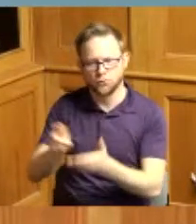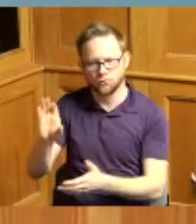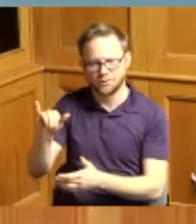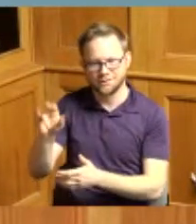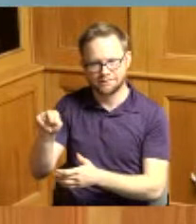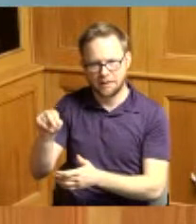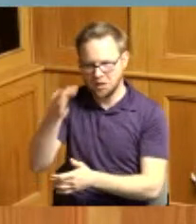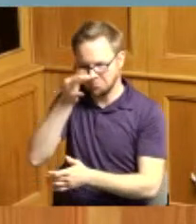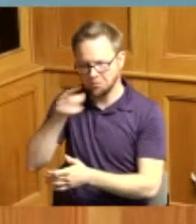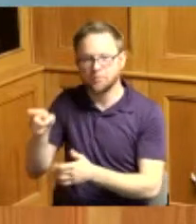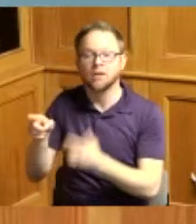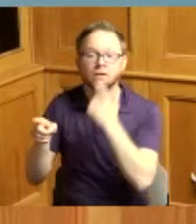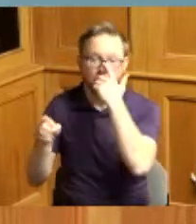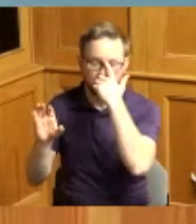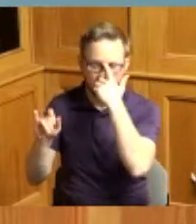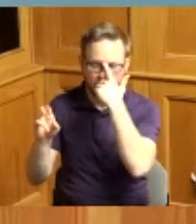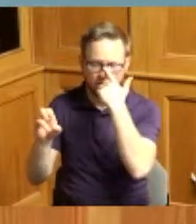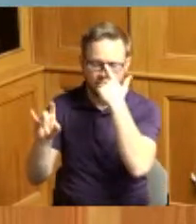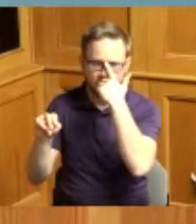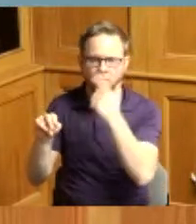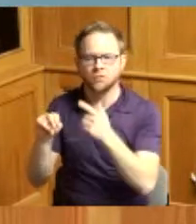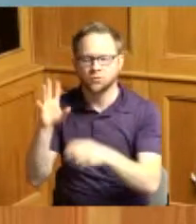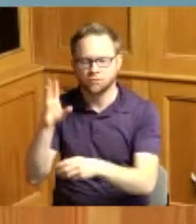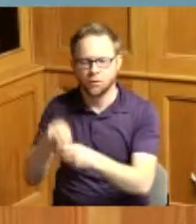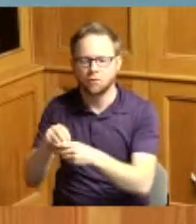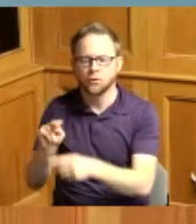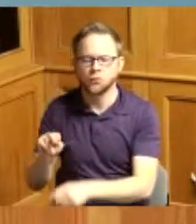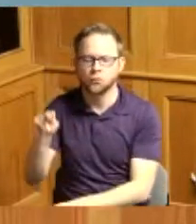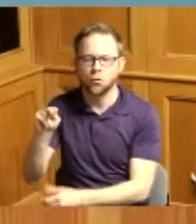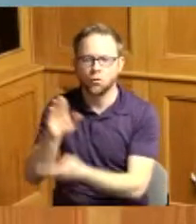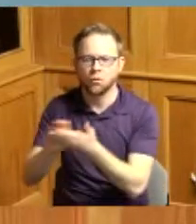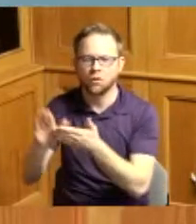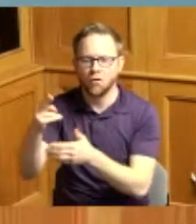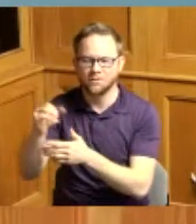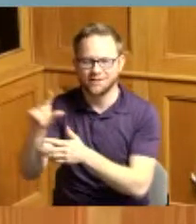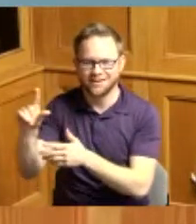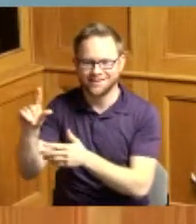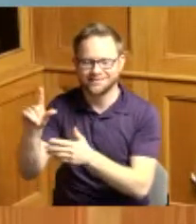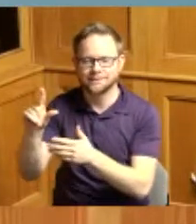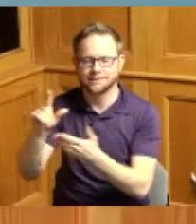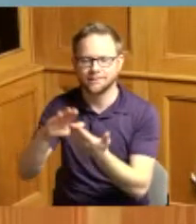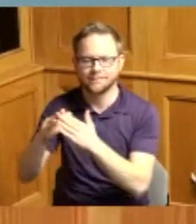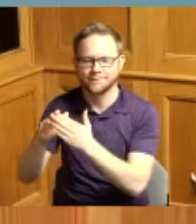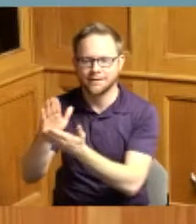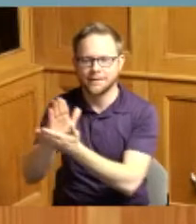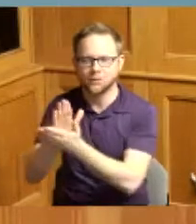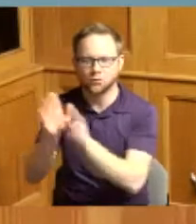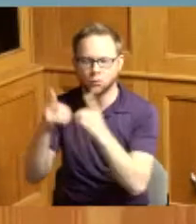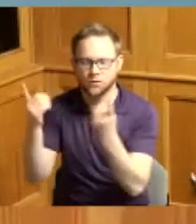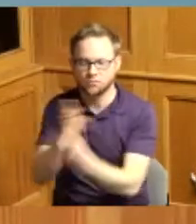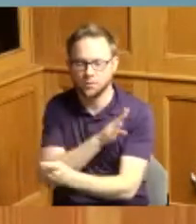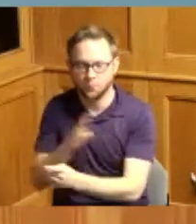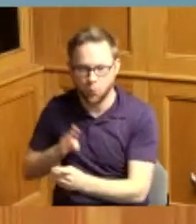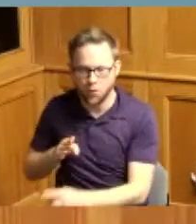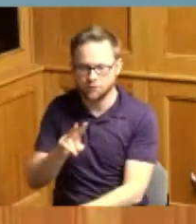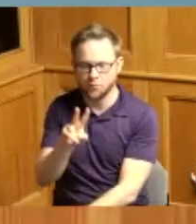and whereas Carolyn served on the North College Hills city school district board from 2006 to 2014